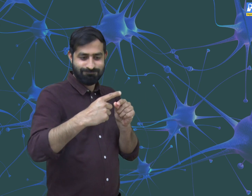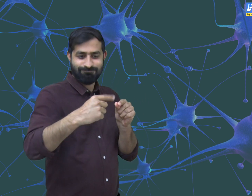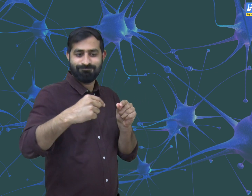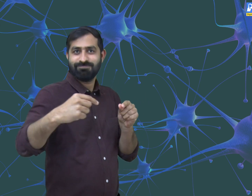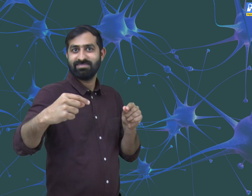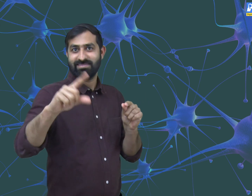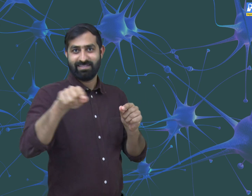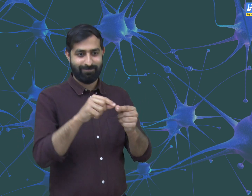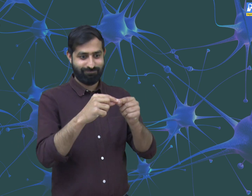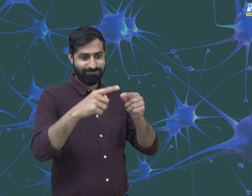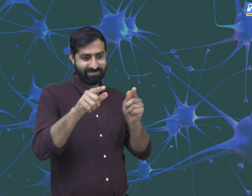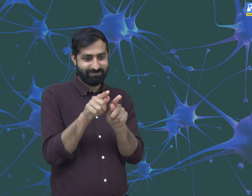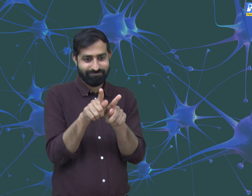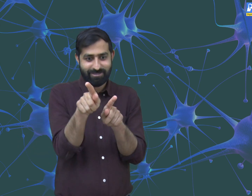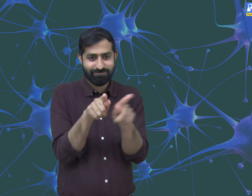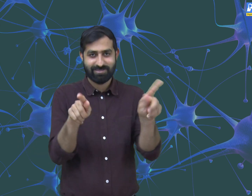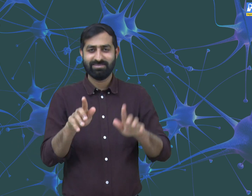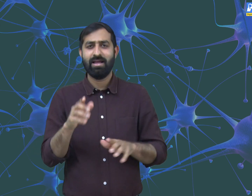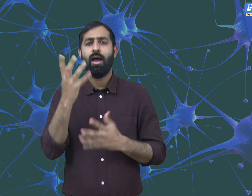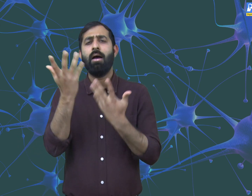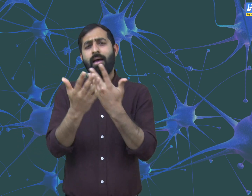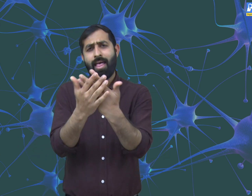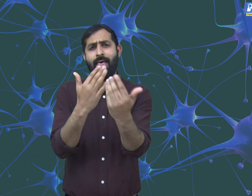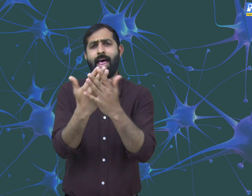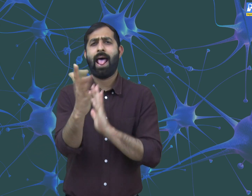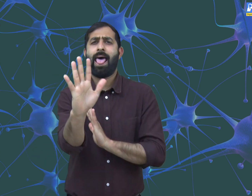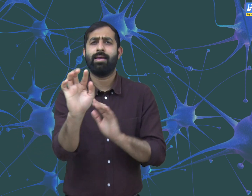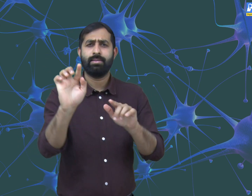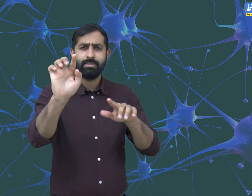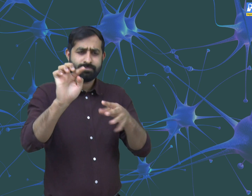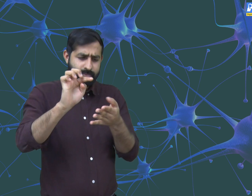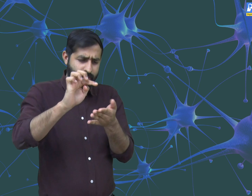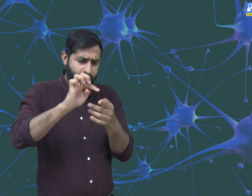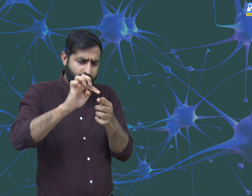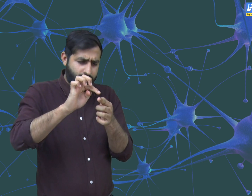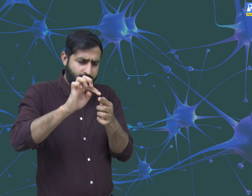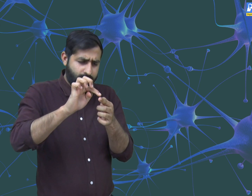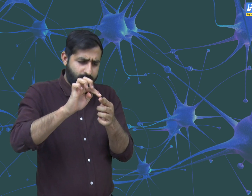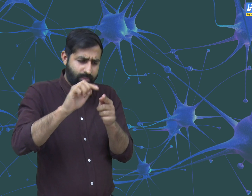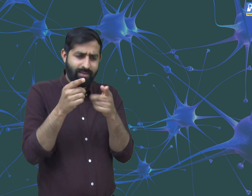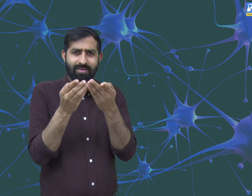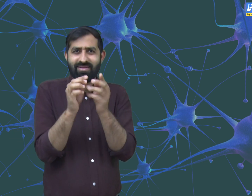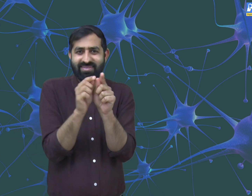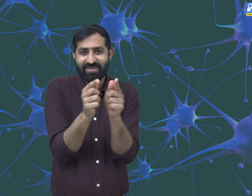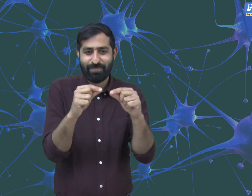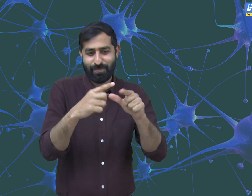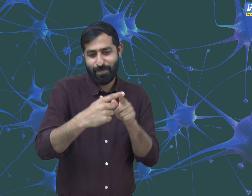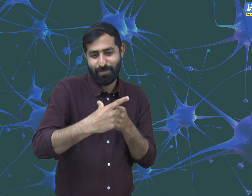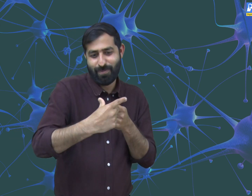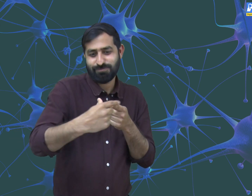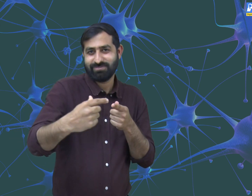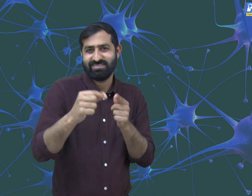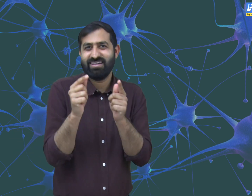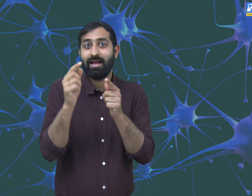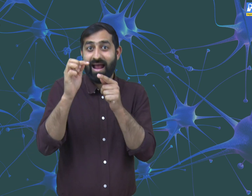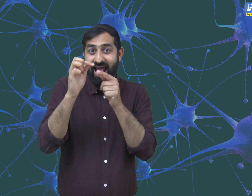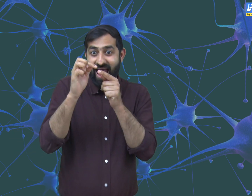This is a plant named touch-me-not. When we touch the leaves of the plant